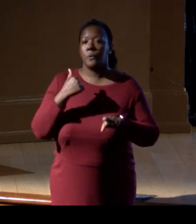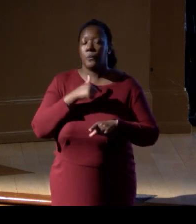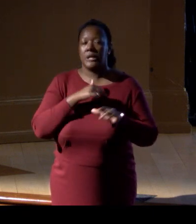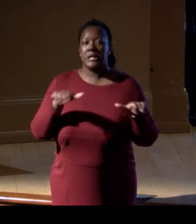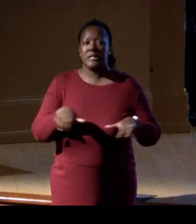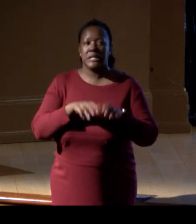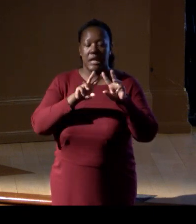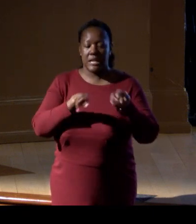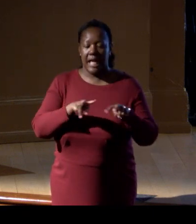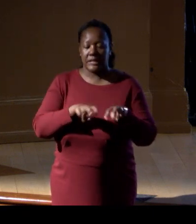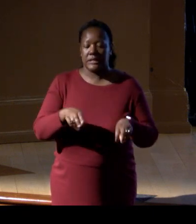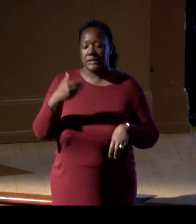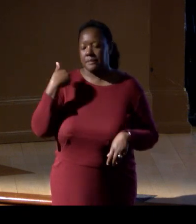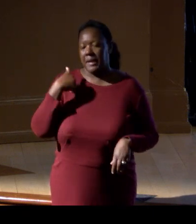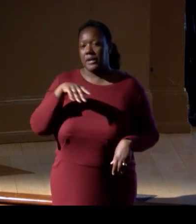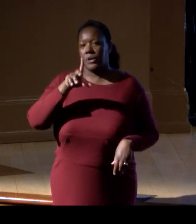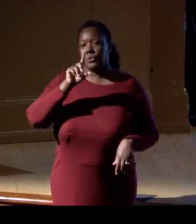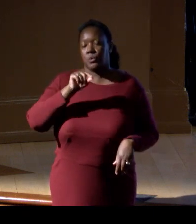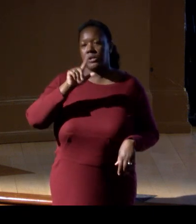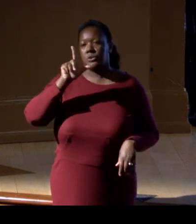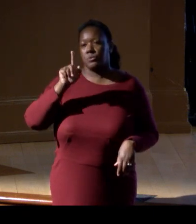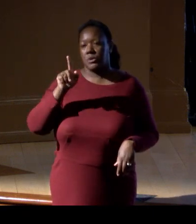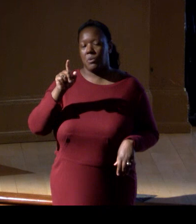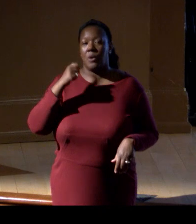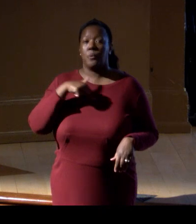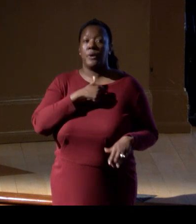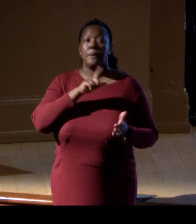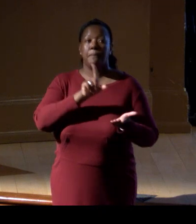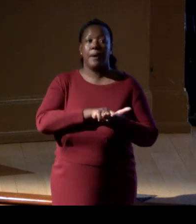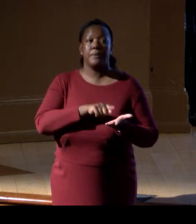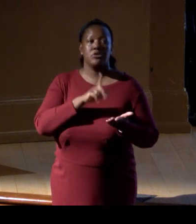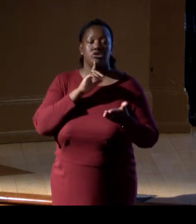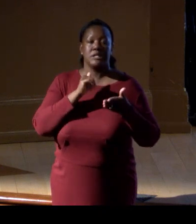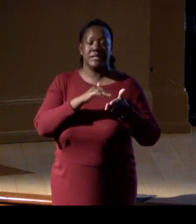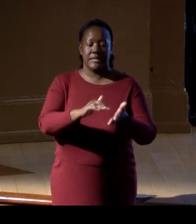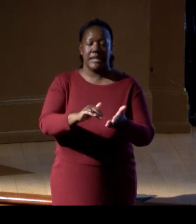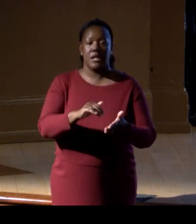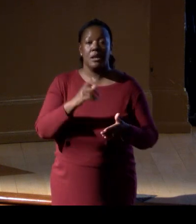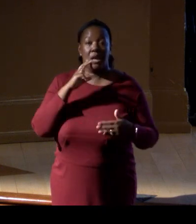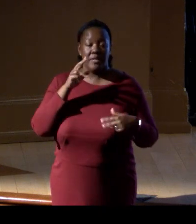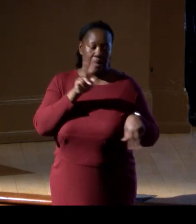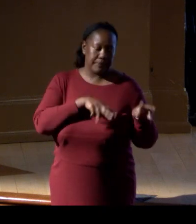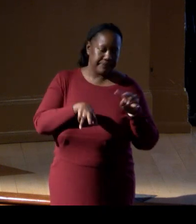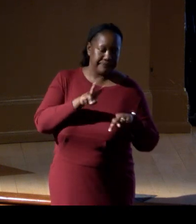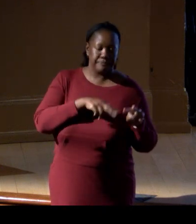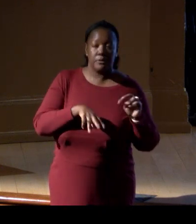In 2021, we published a study in the journal "Nature" looking at protecting the global ocean